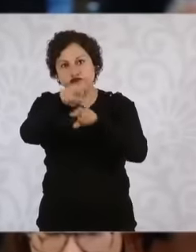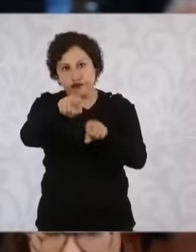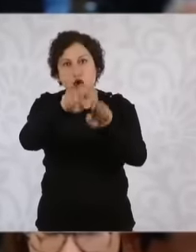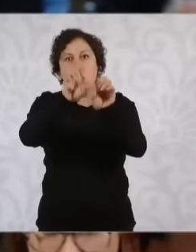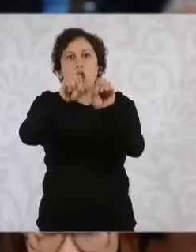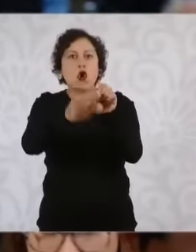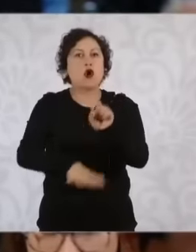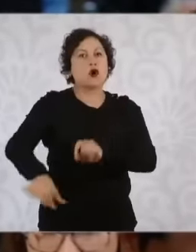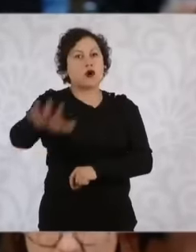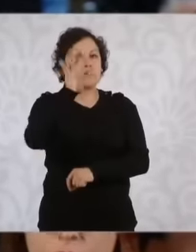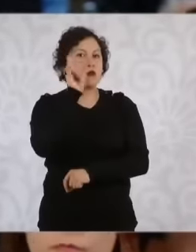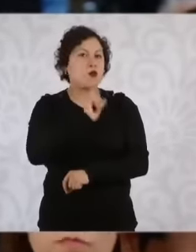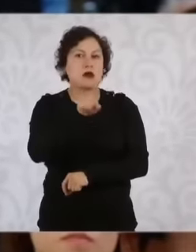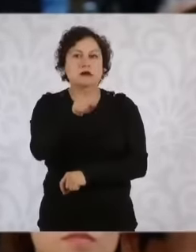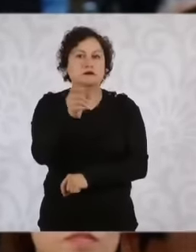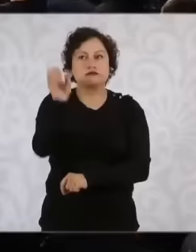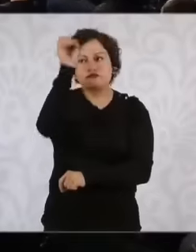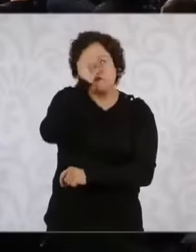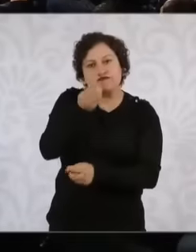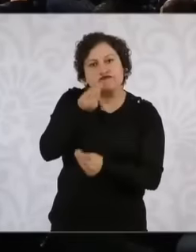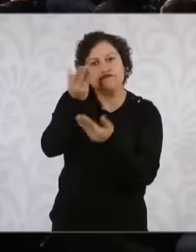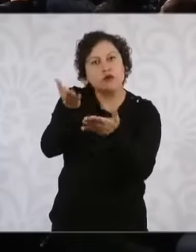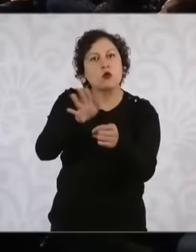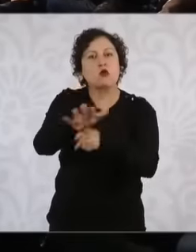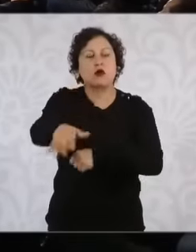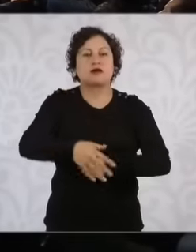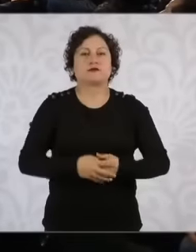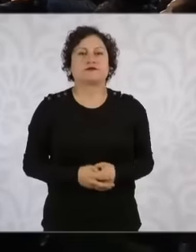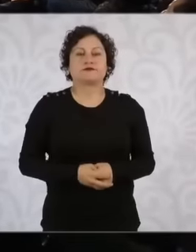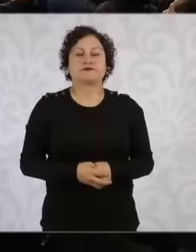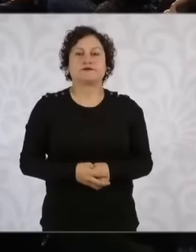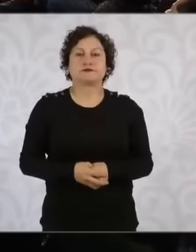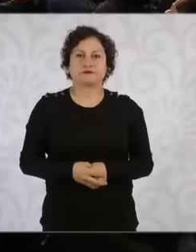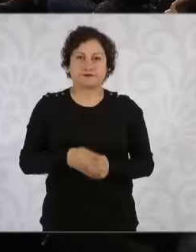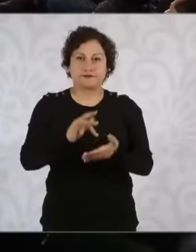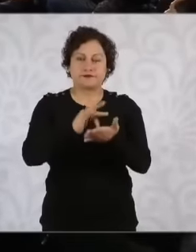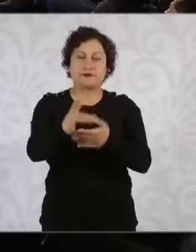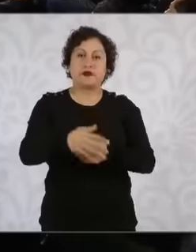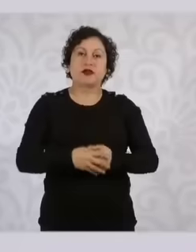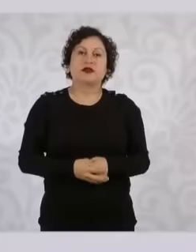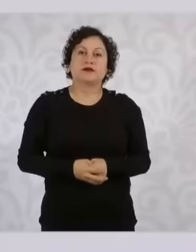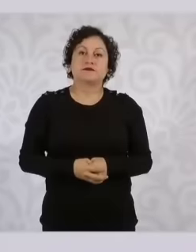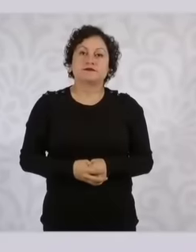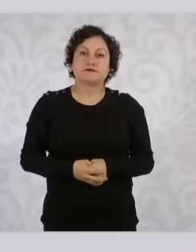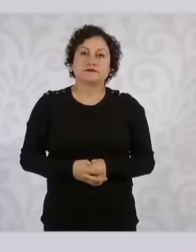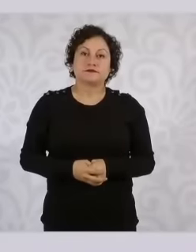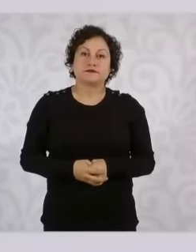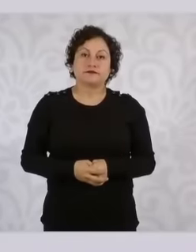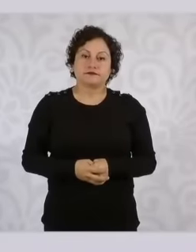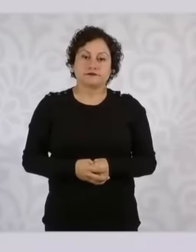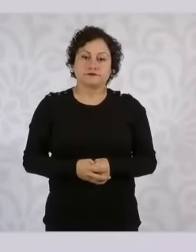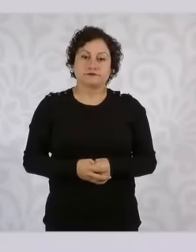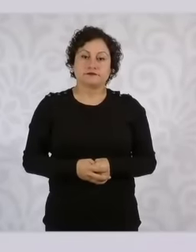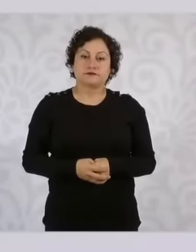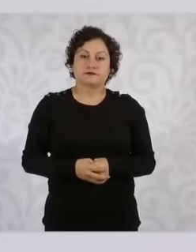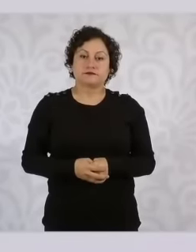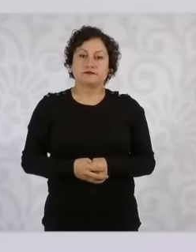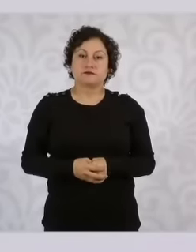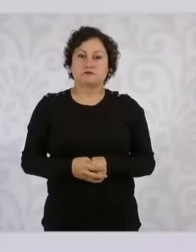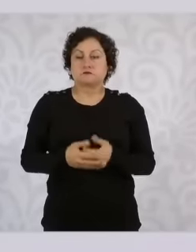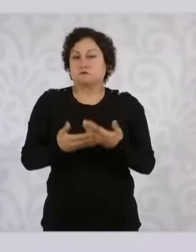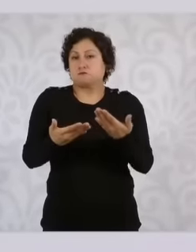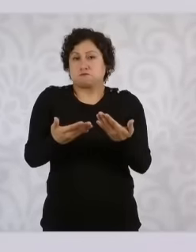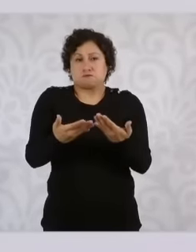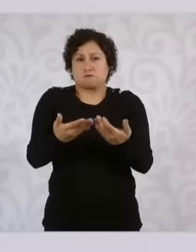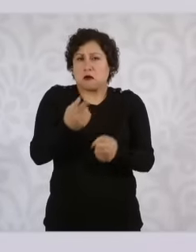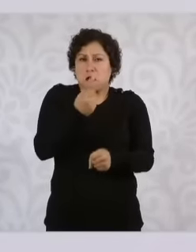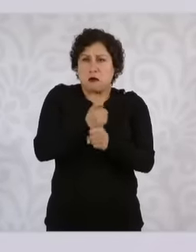in general? Thank you. Well, first of all, thank you because An apology is always well received